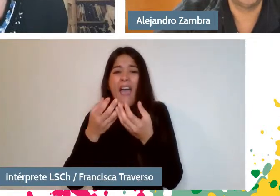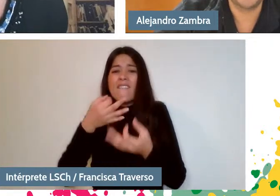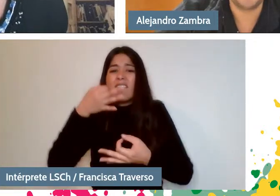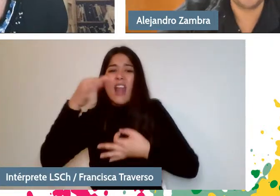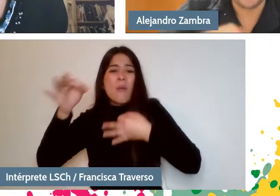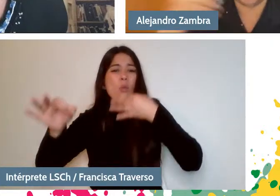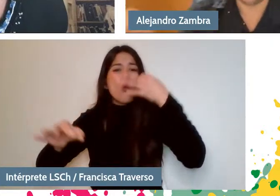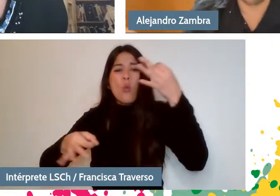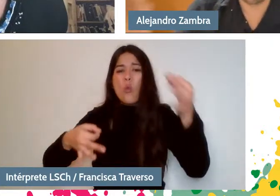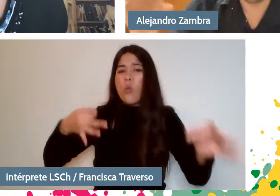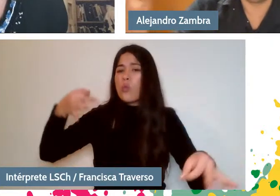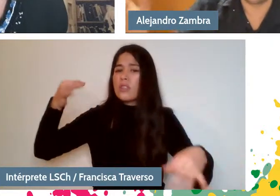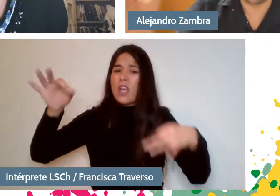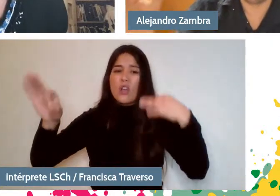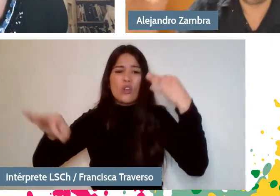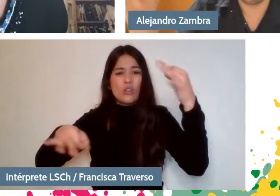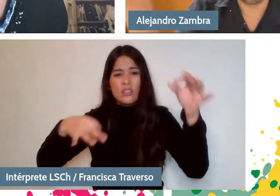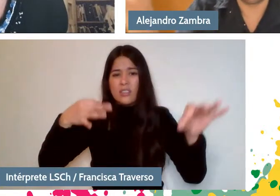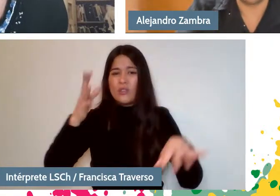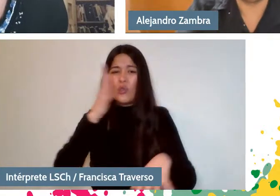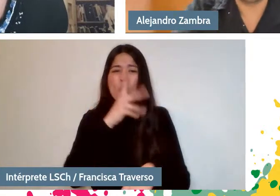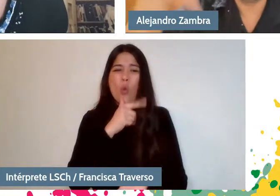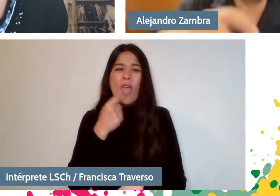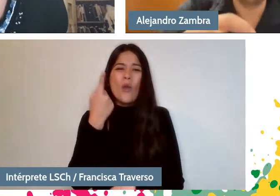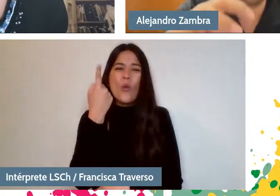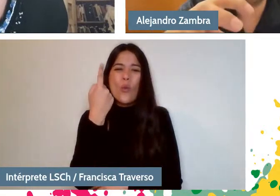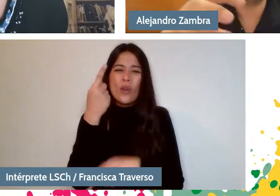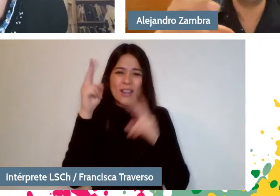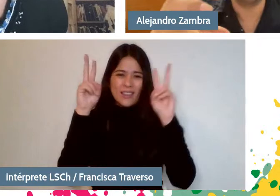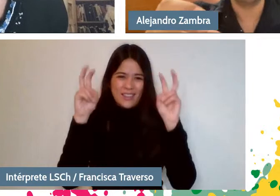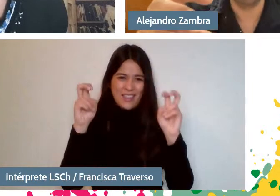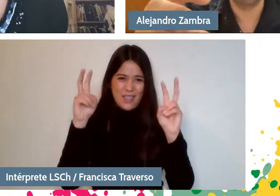So, of course, you can basically establish a reading,